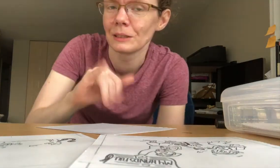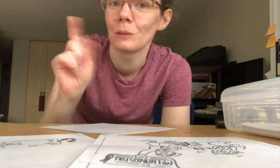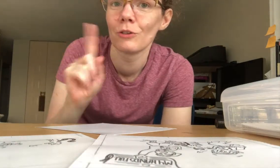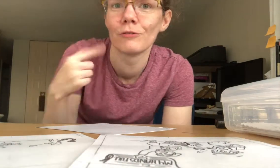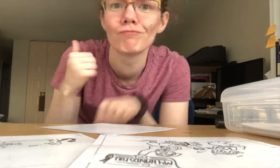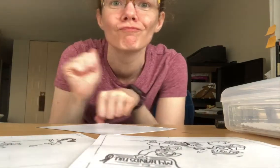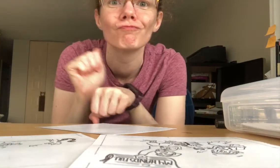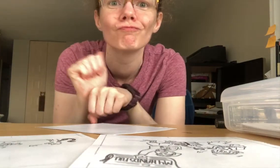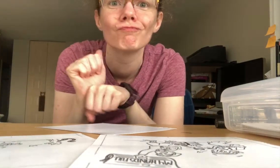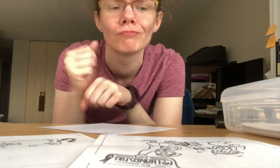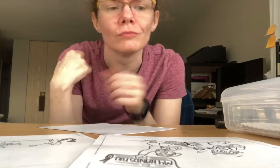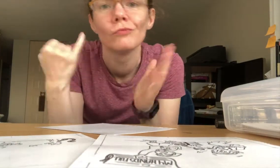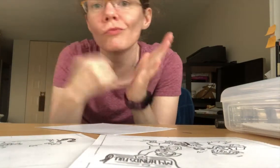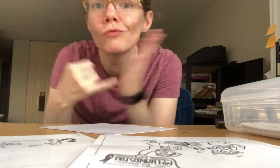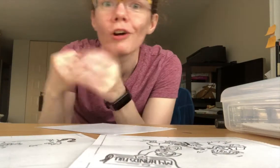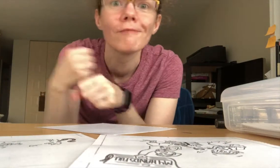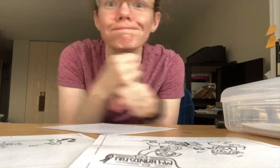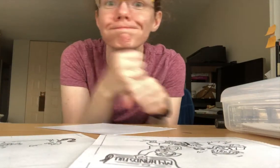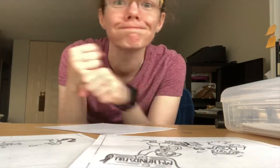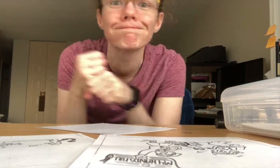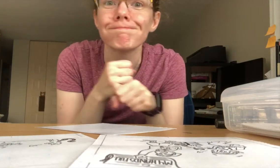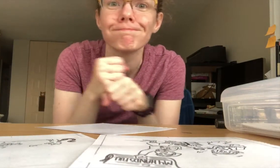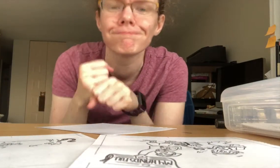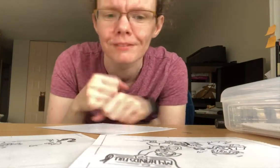the place where I make my art.